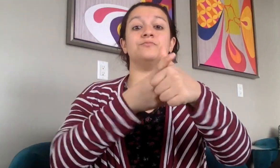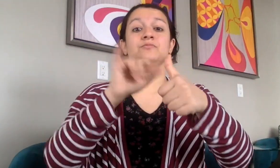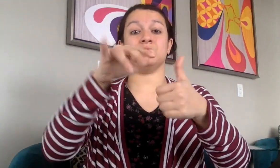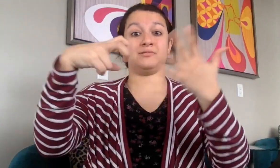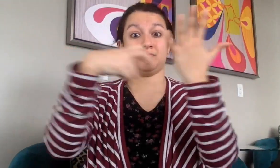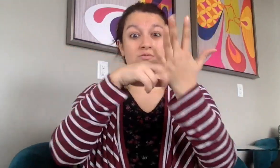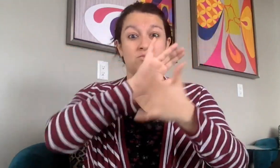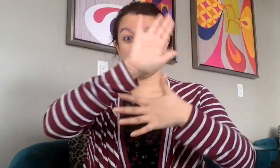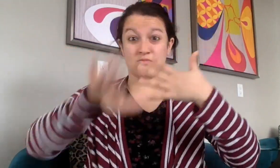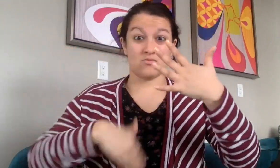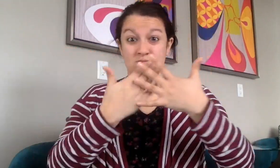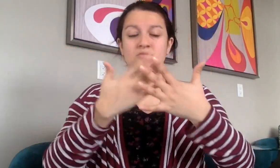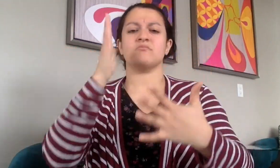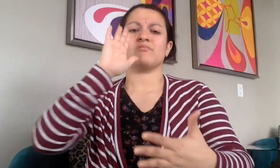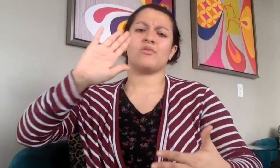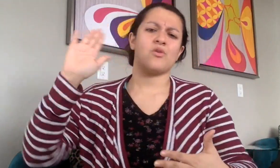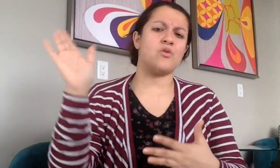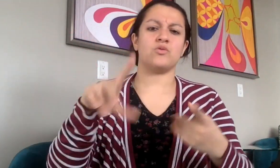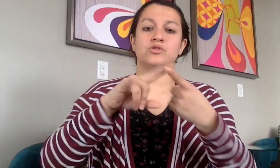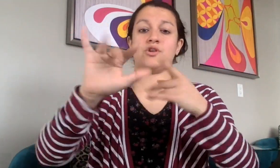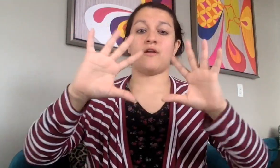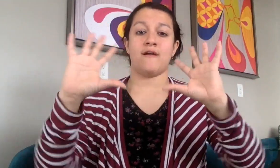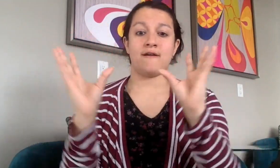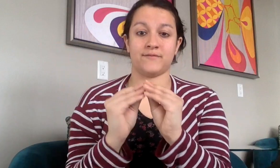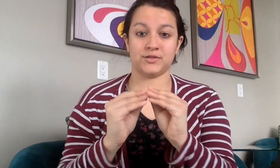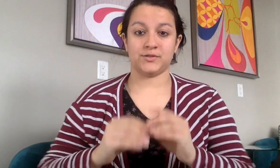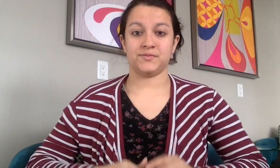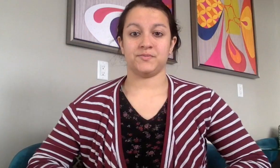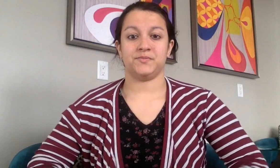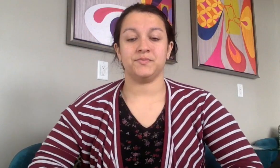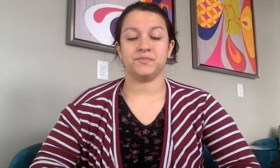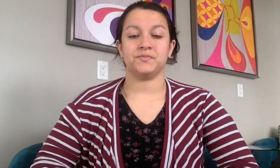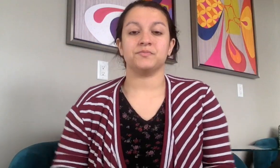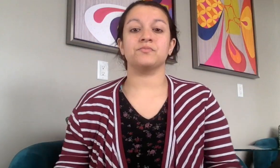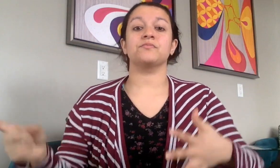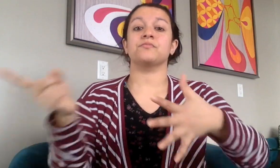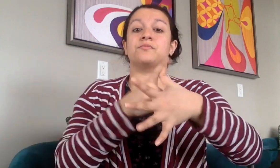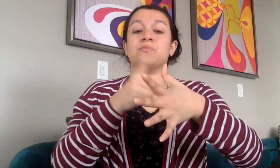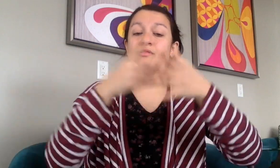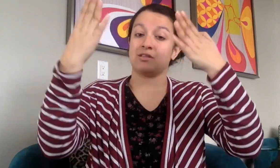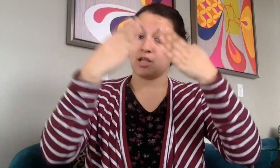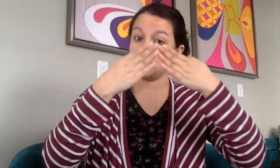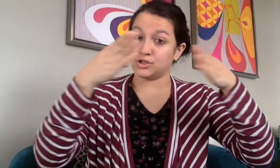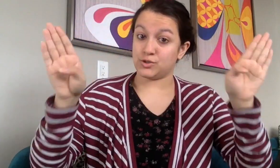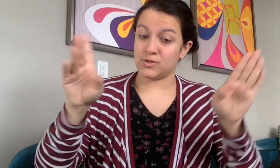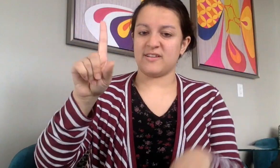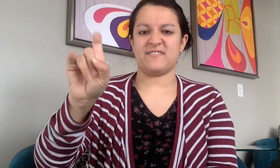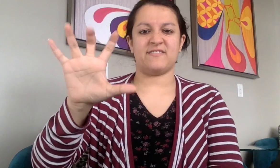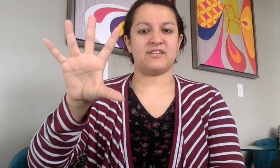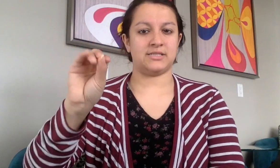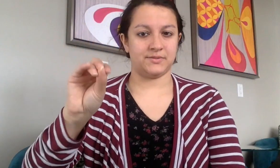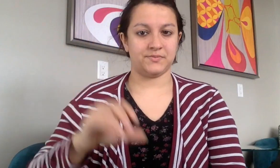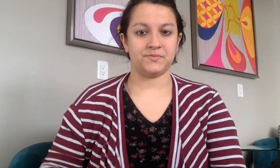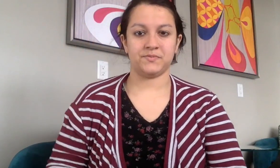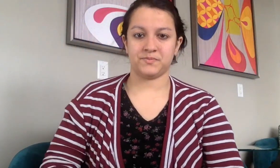First, all tickets will be flat rate until conference General: $150